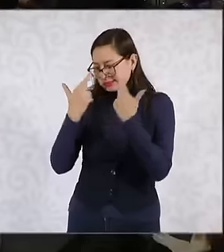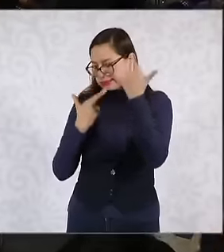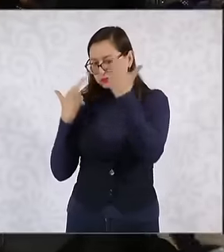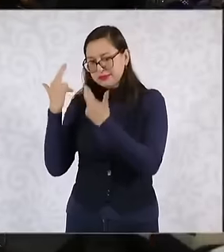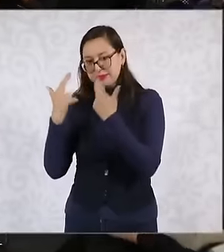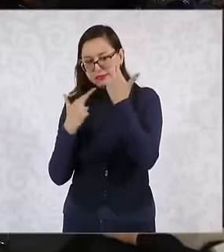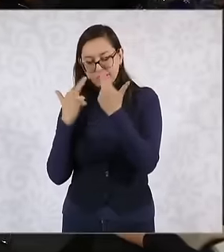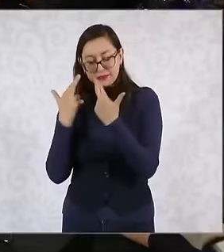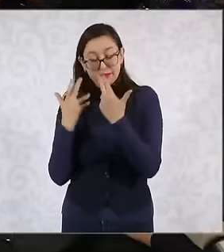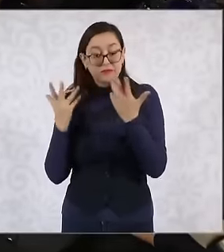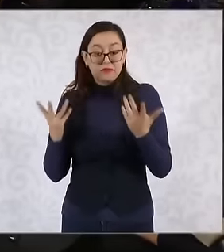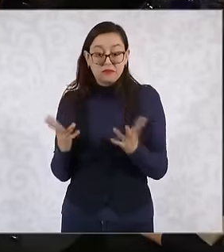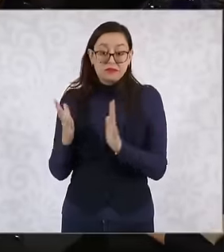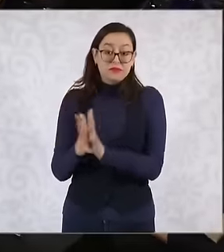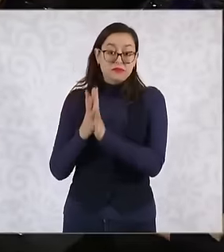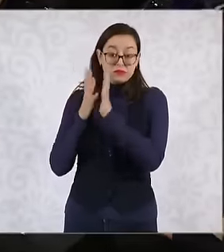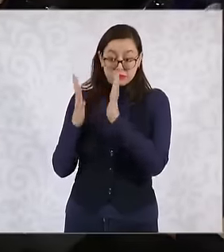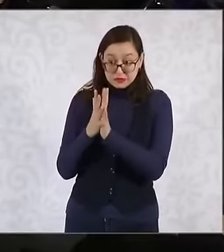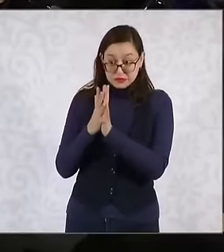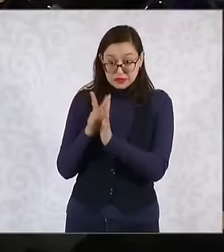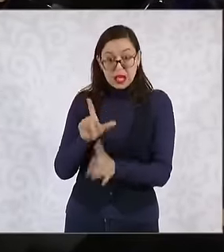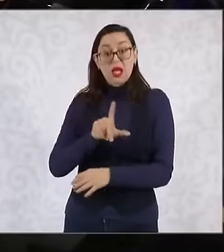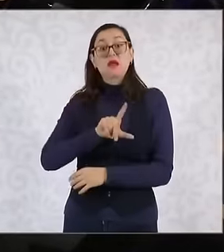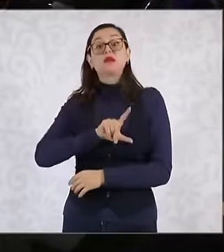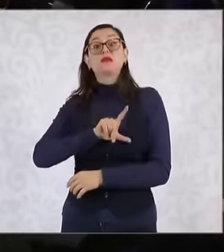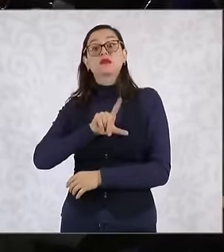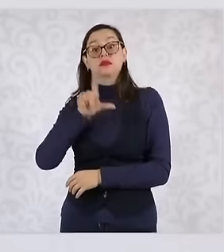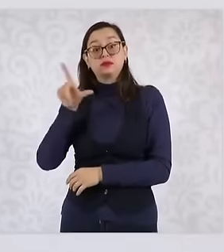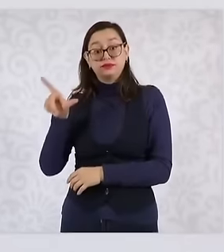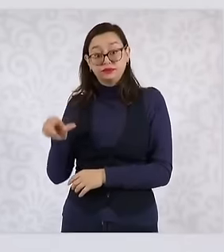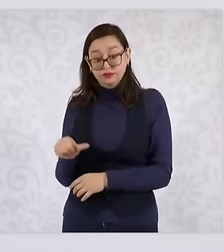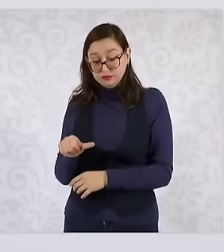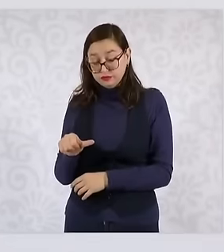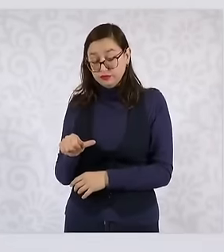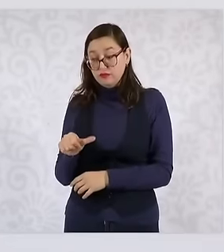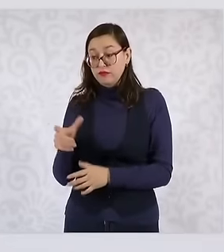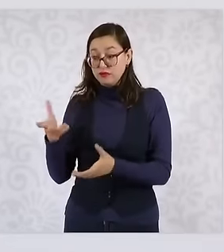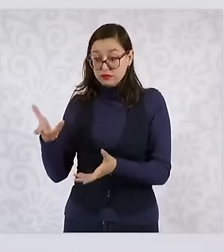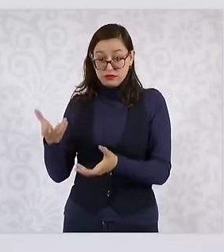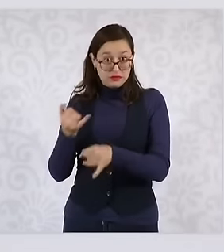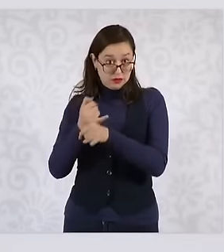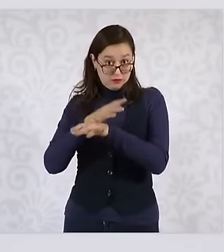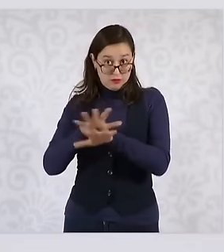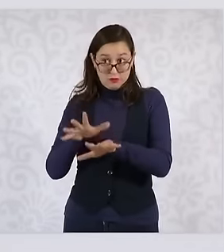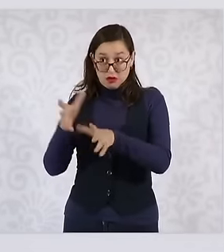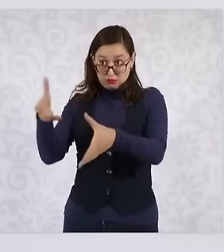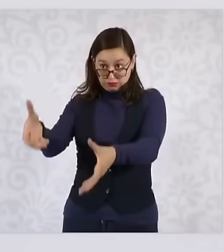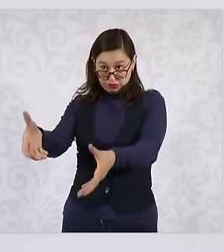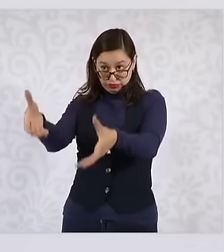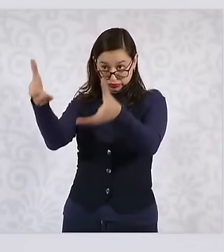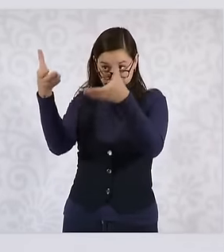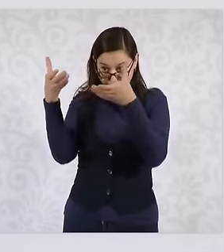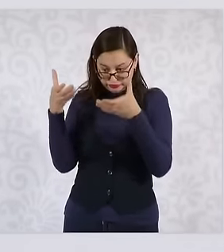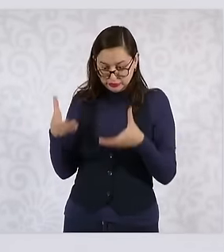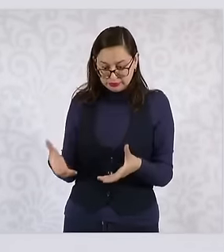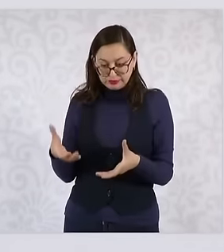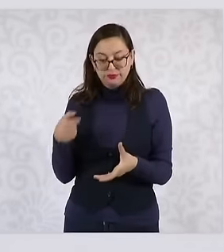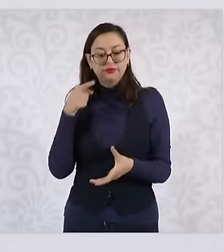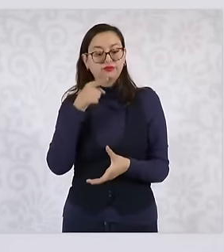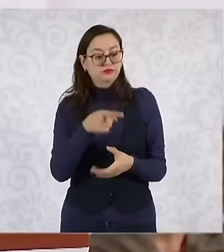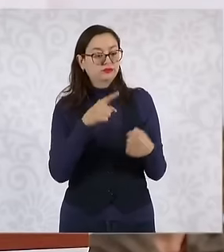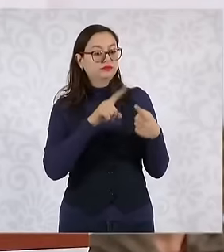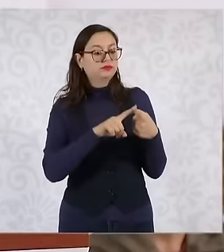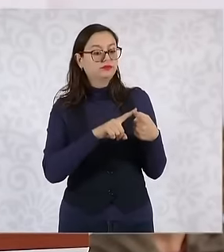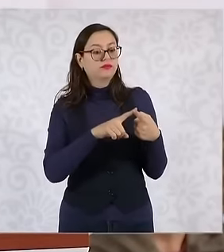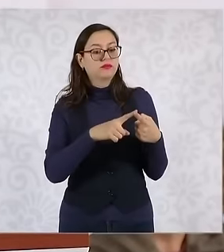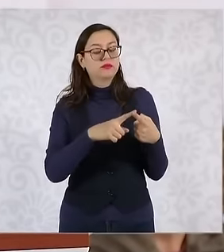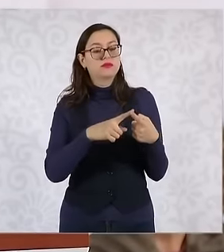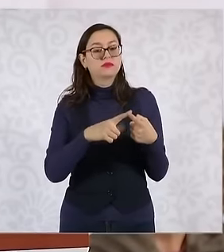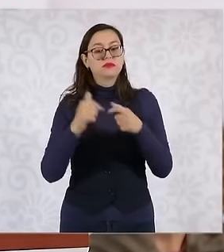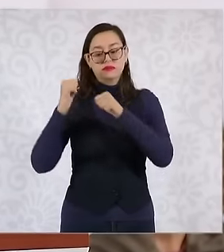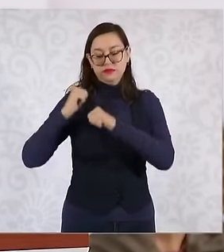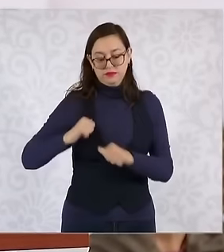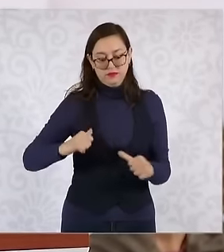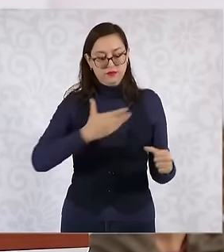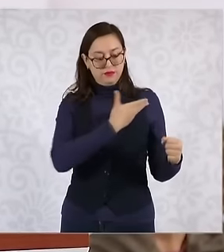single call and then established that there would be committees of the executive of the court of the judicial power and